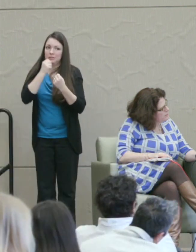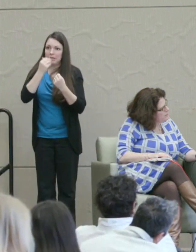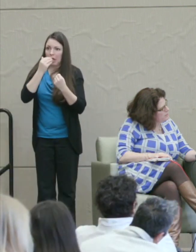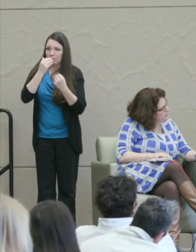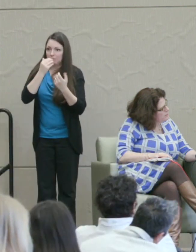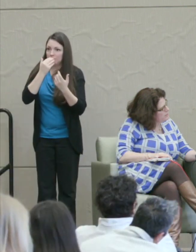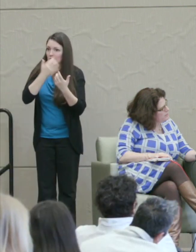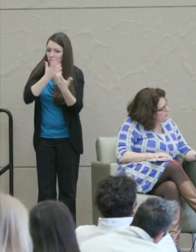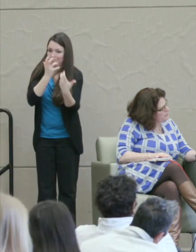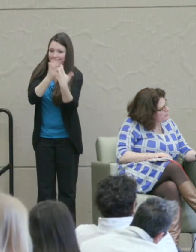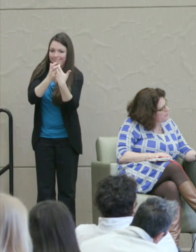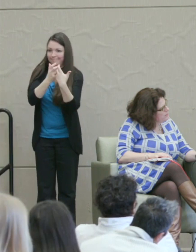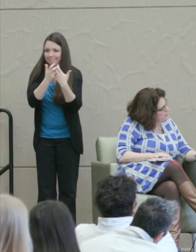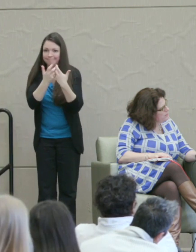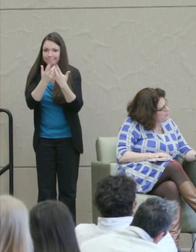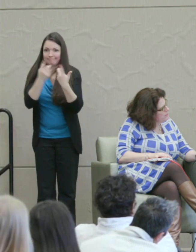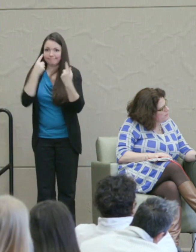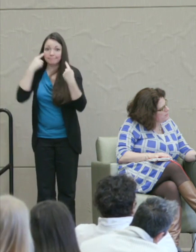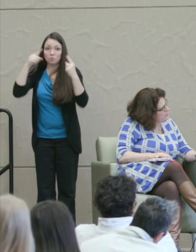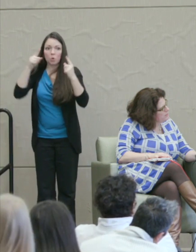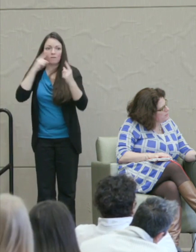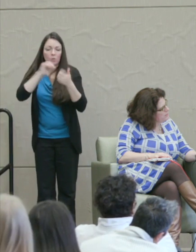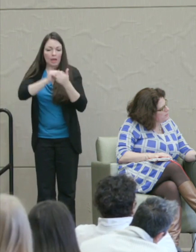looking thought about how can their lives be made better.